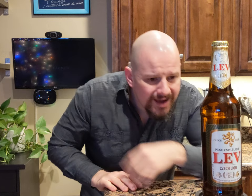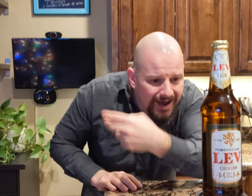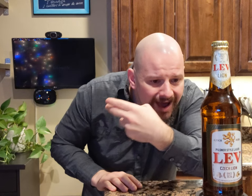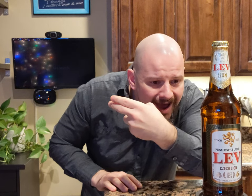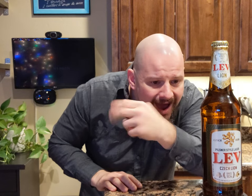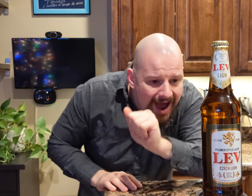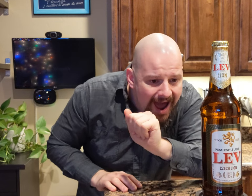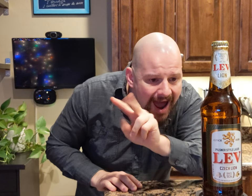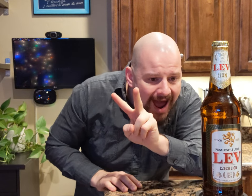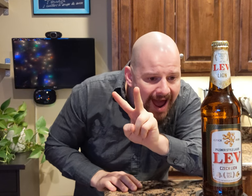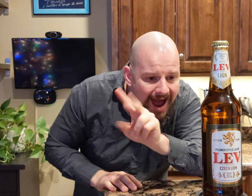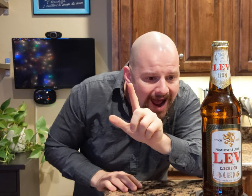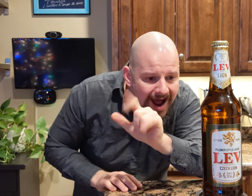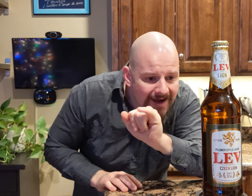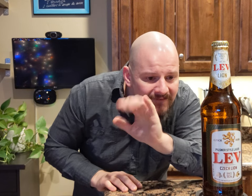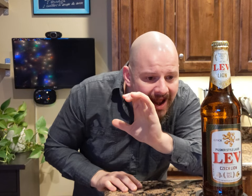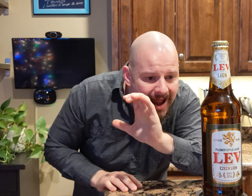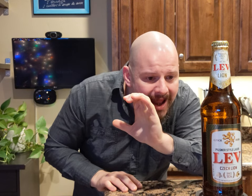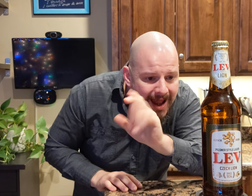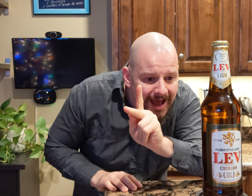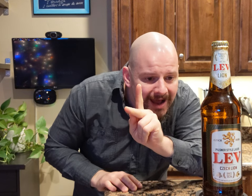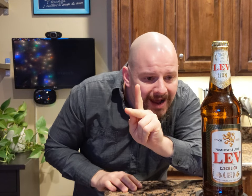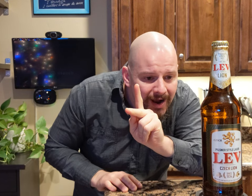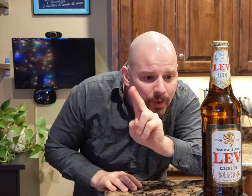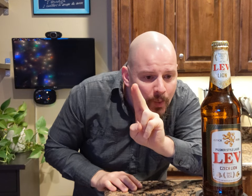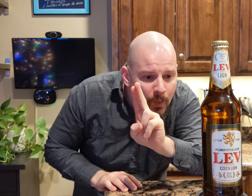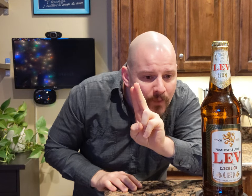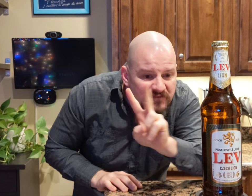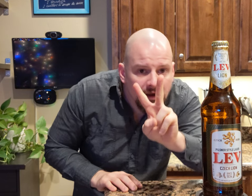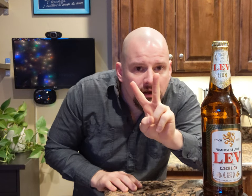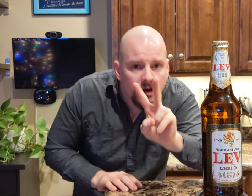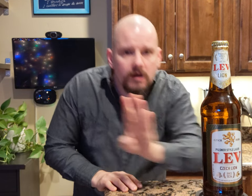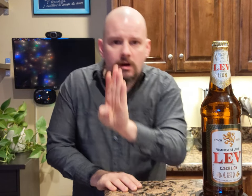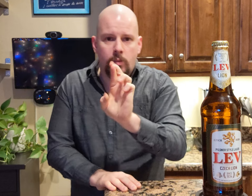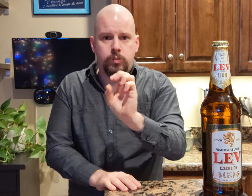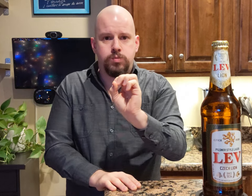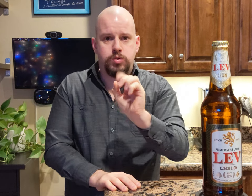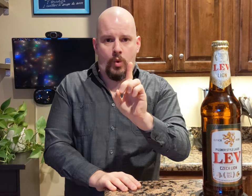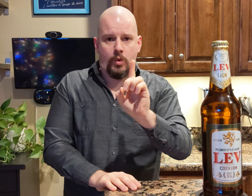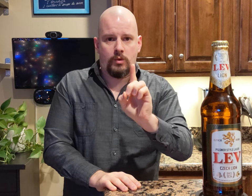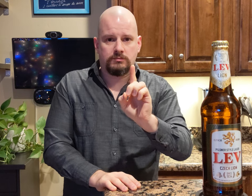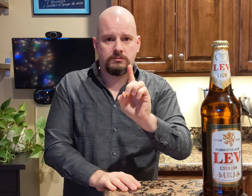Havlíčkův Brod.